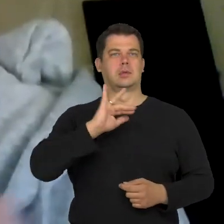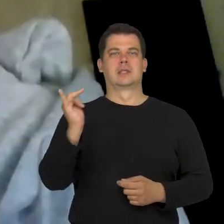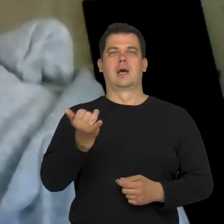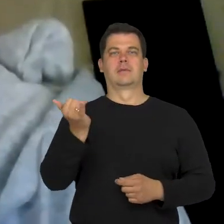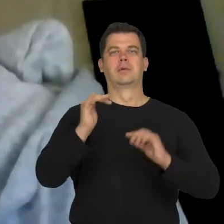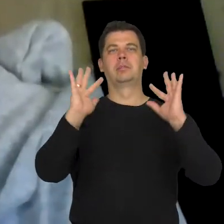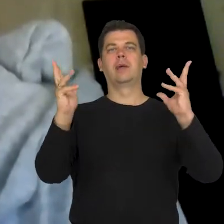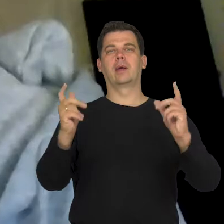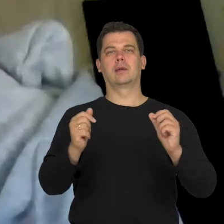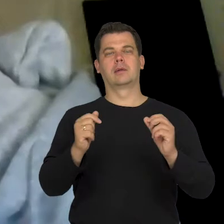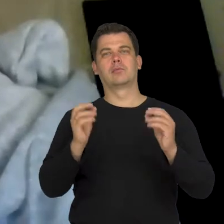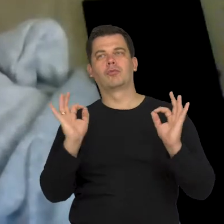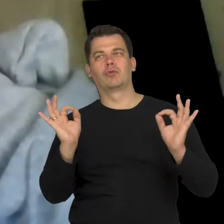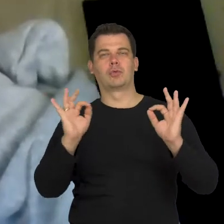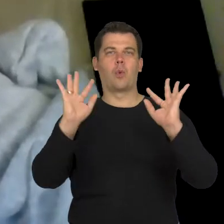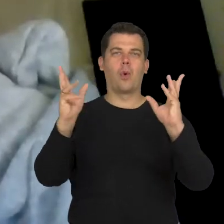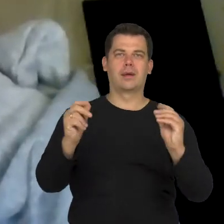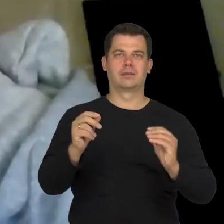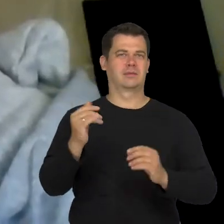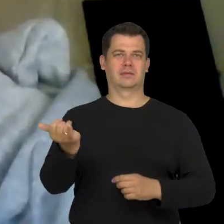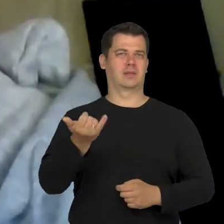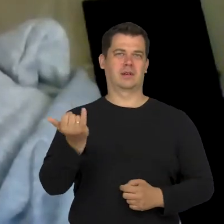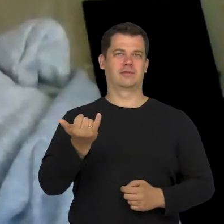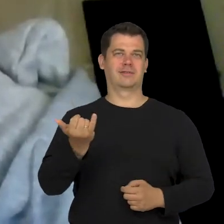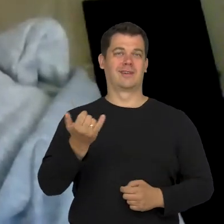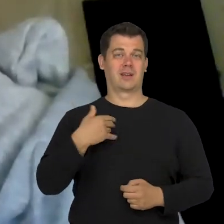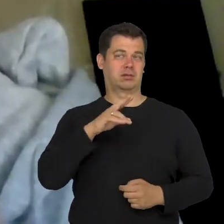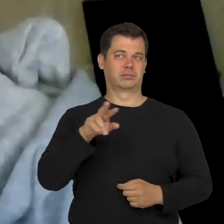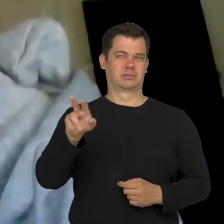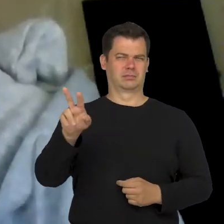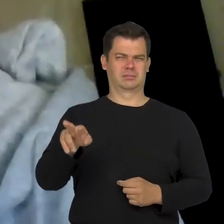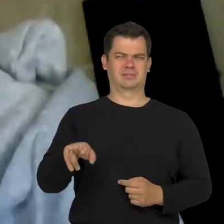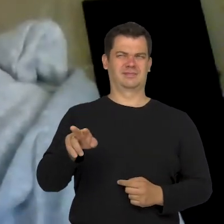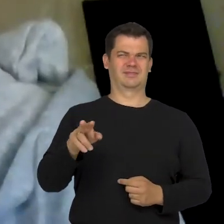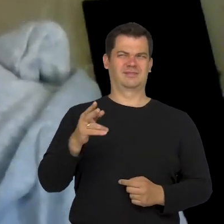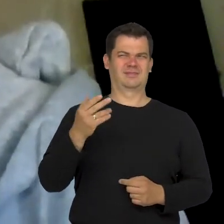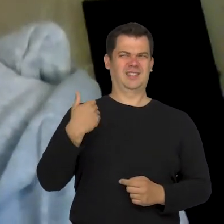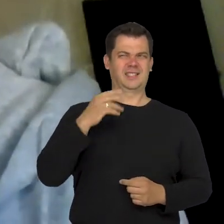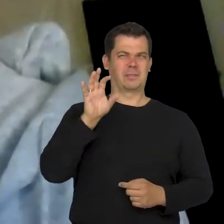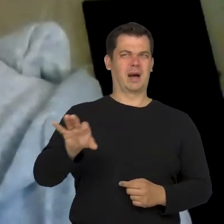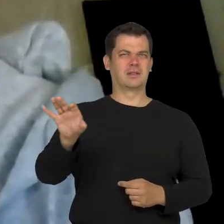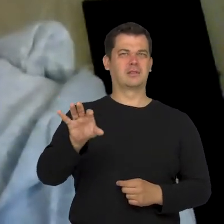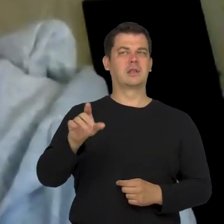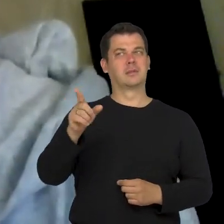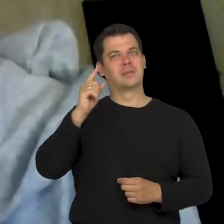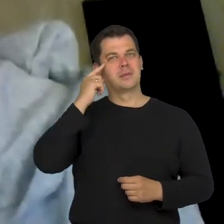or pretty. But when we don't want to look at it or we don't want to think about it, we just reject a part of ourselves